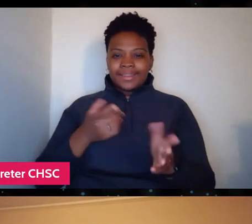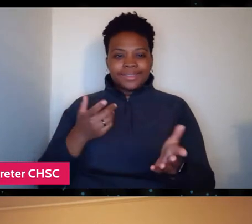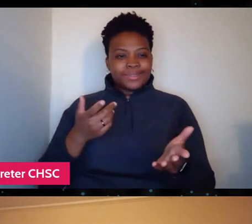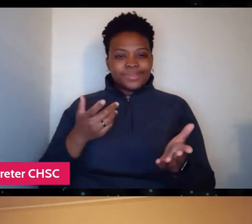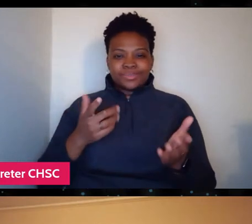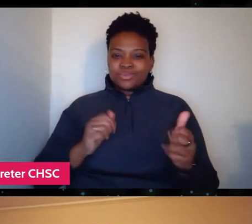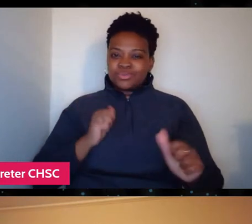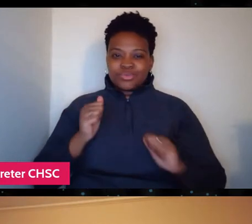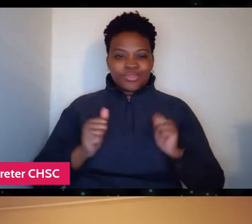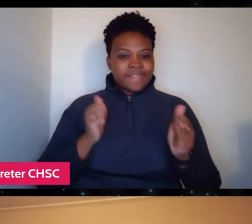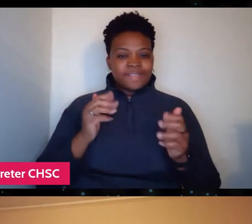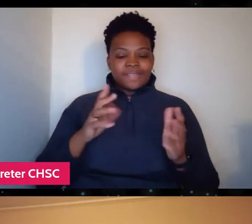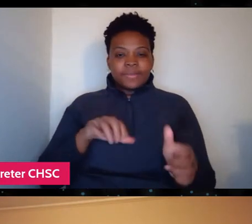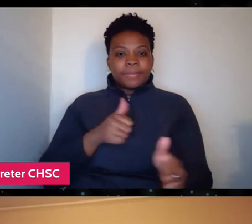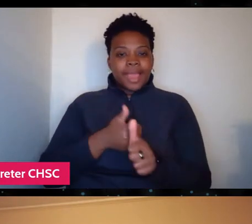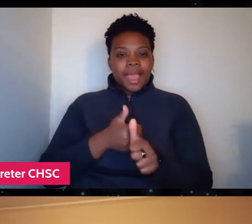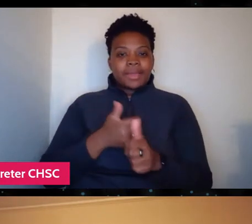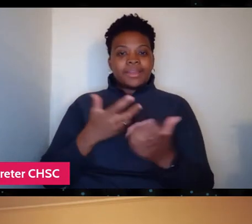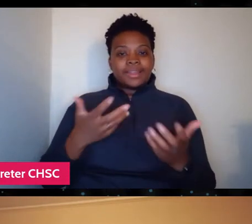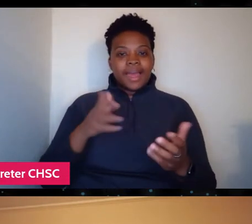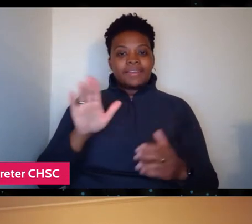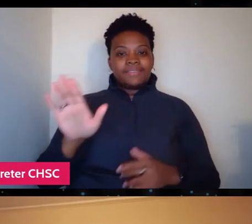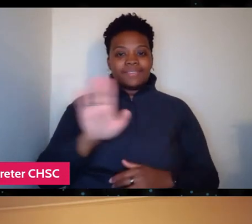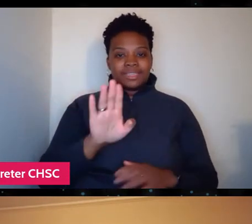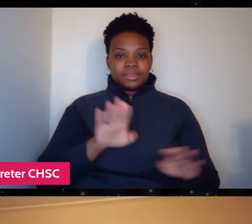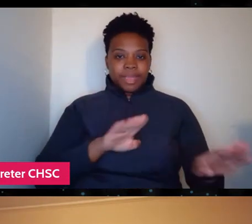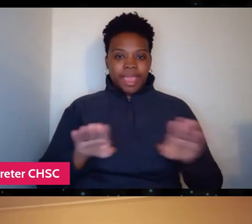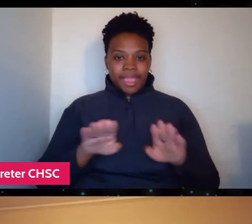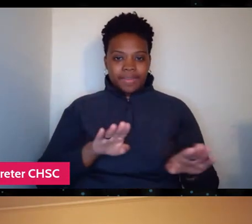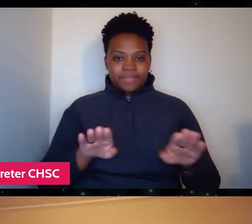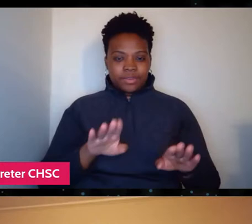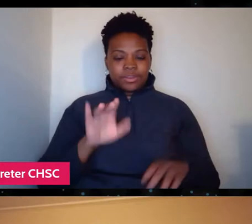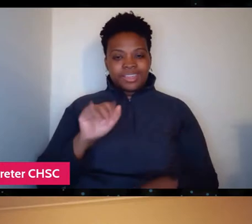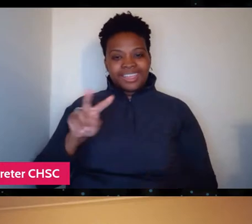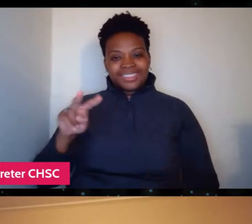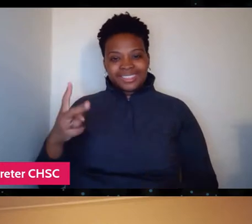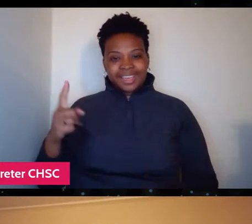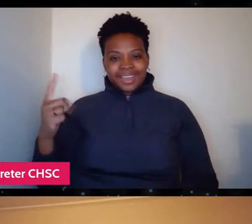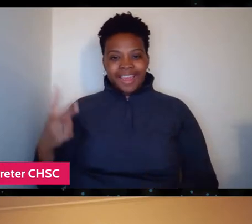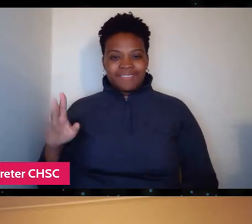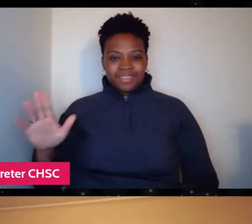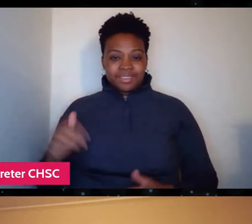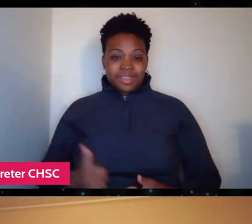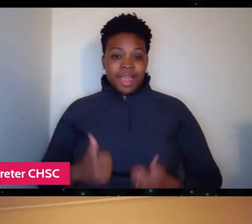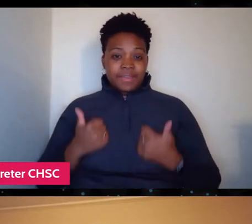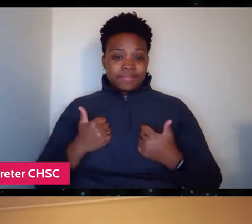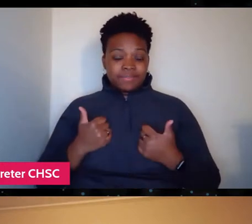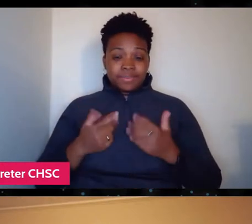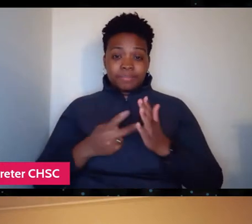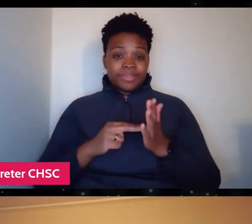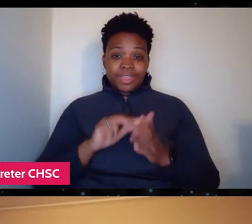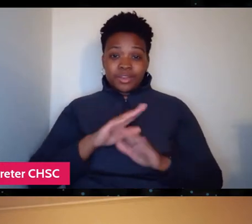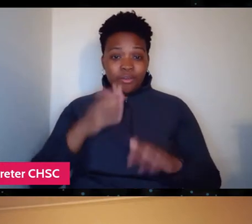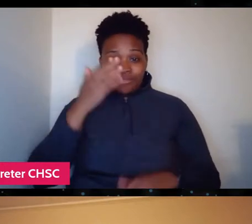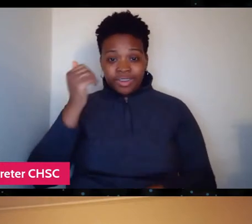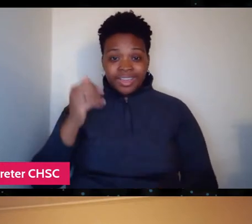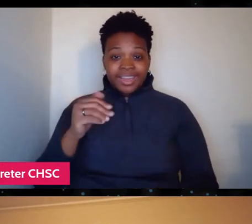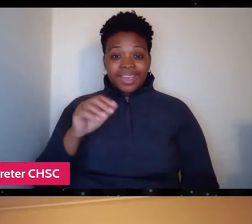behind a lot of his behavior in that second half of his life. I mean, let's not forget this, Stan was 49